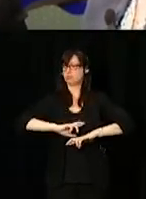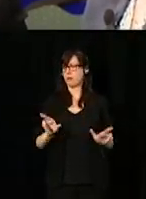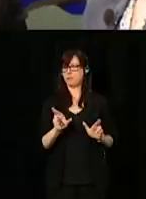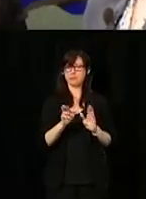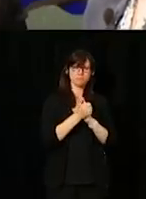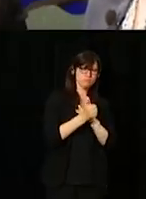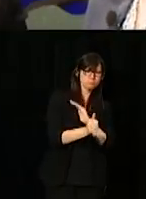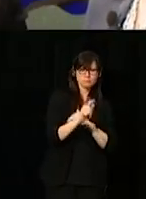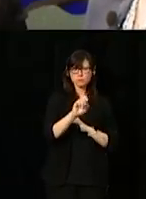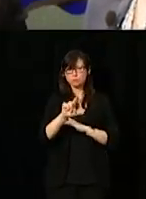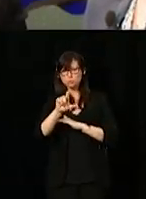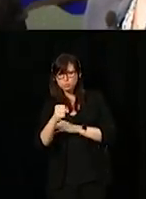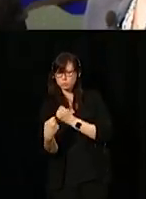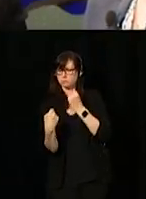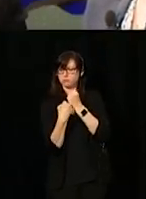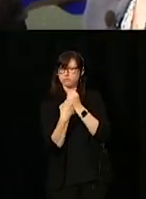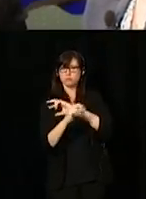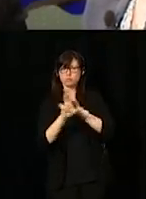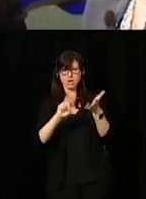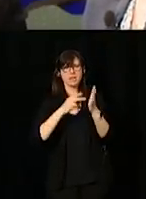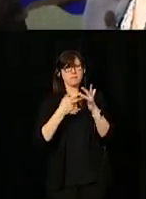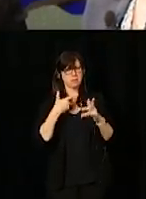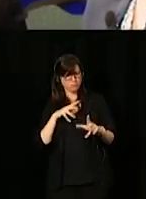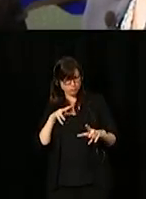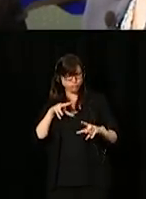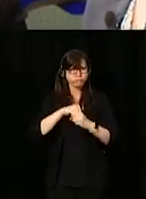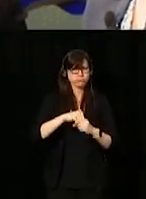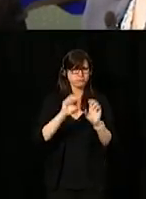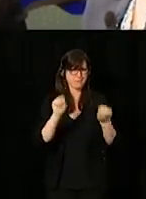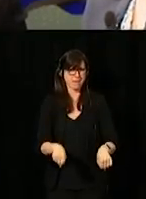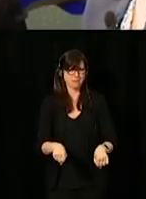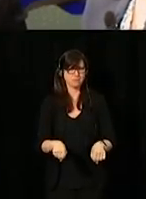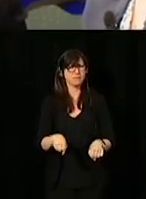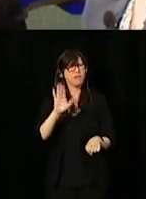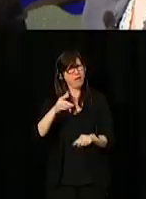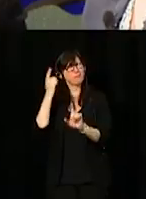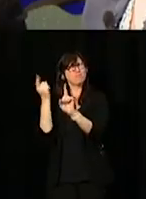and the support that they need to make their very best contribution. That's what we're striving for.